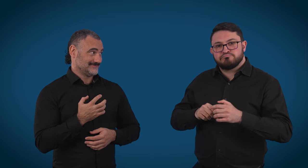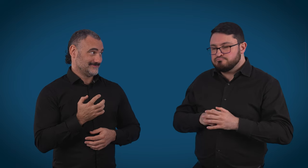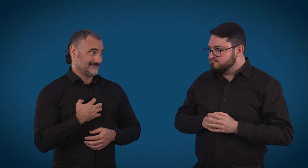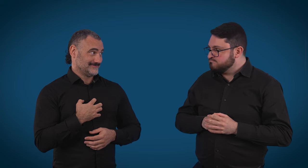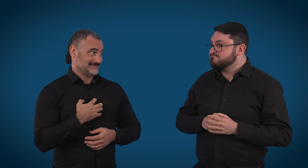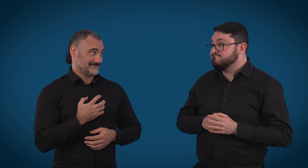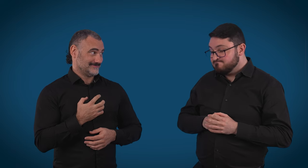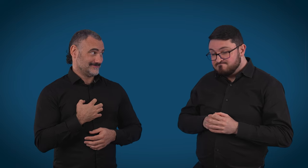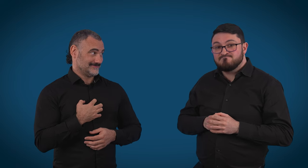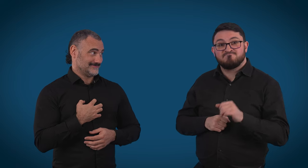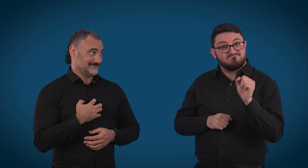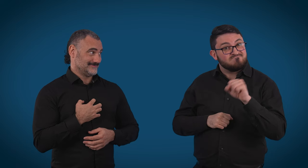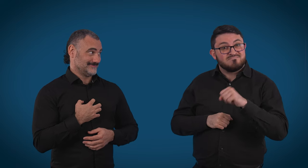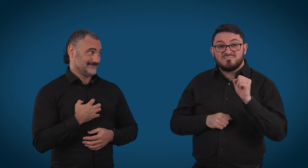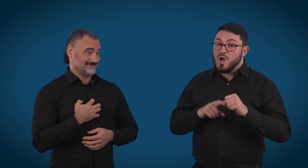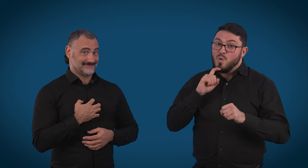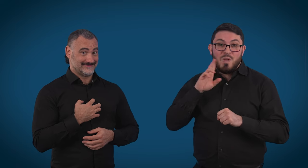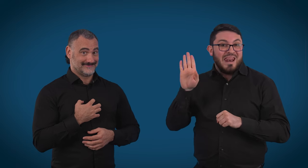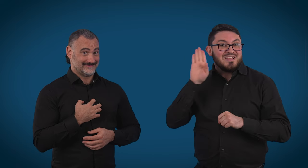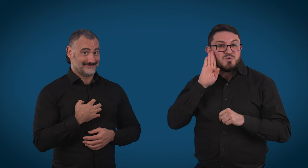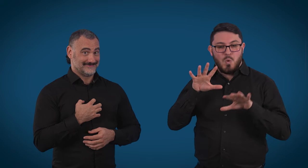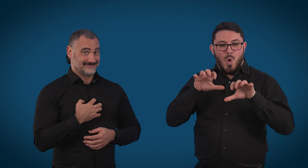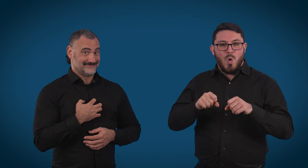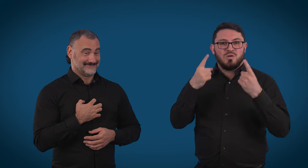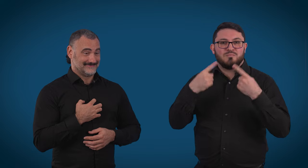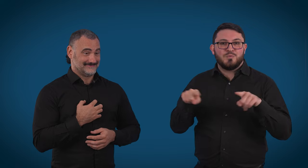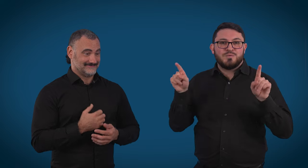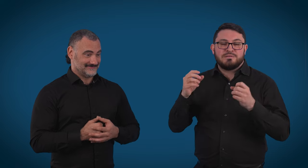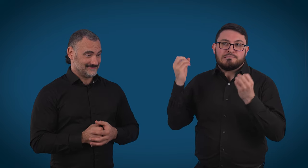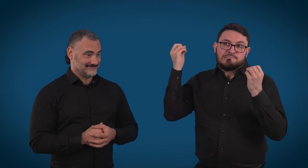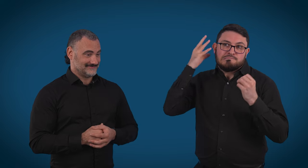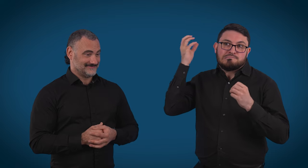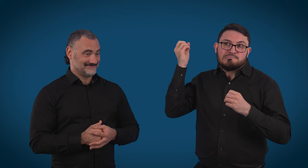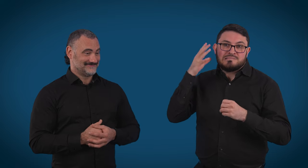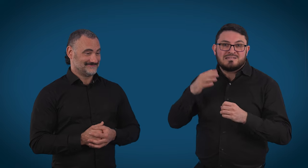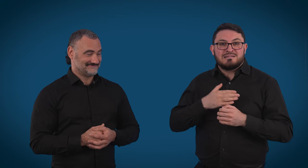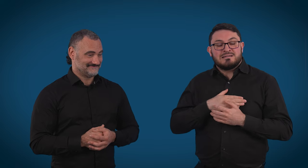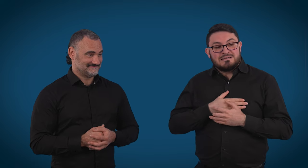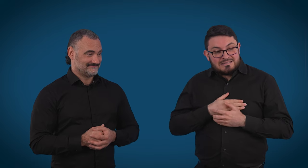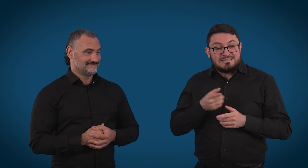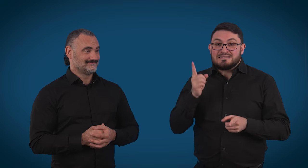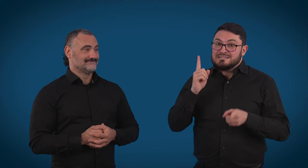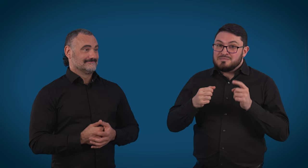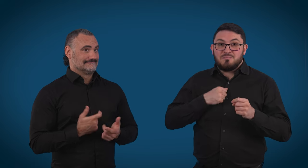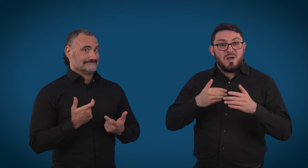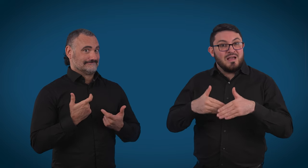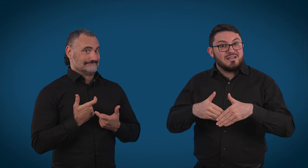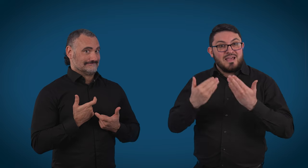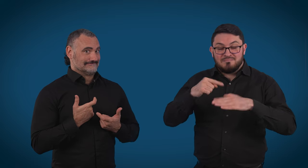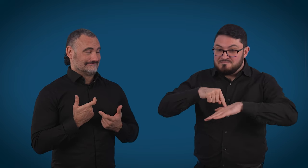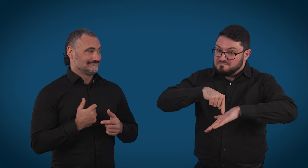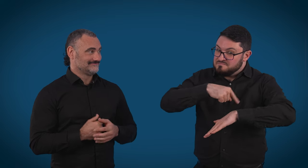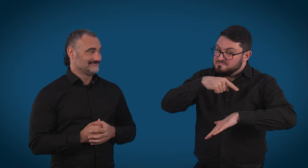So, there is a lot of listening to that hold music. So, we're on hold a lot of our day